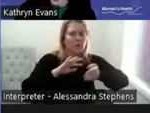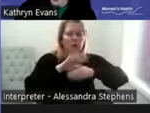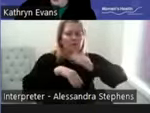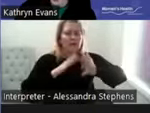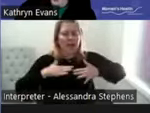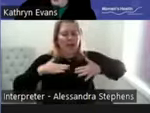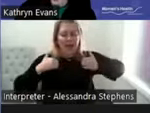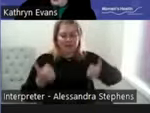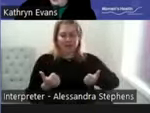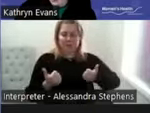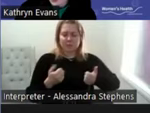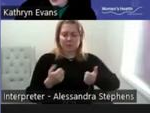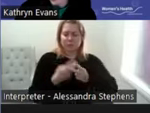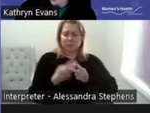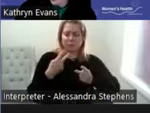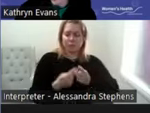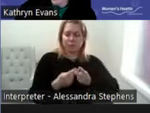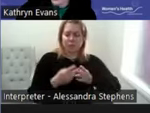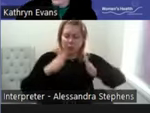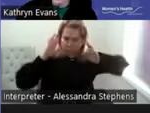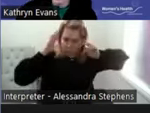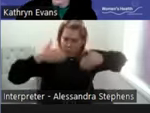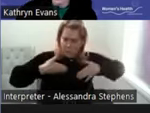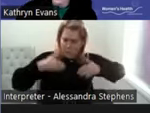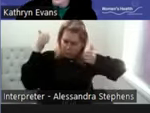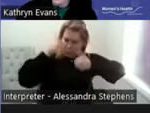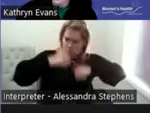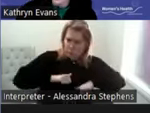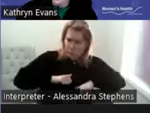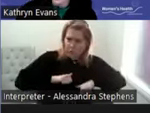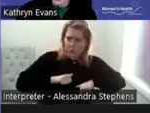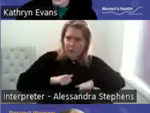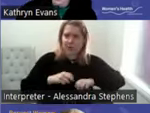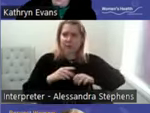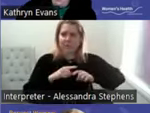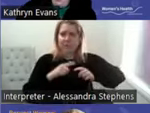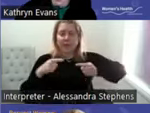knowing your body and detailing what we heard from service providers and stakeholders and community.